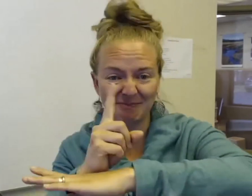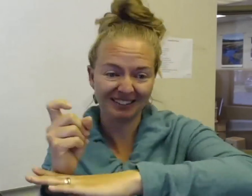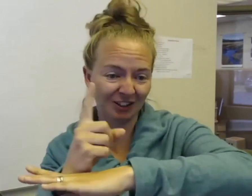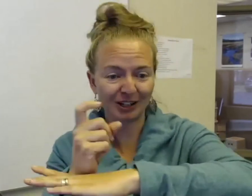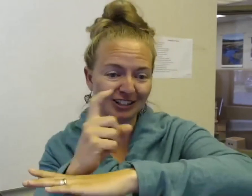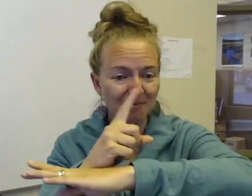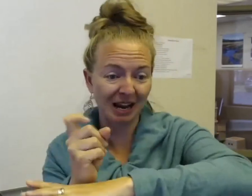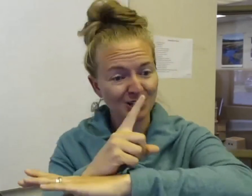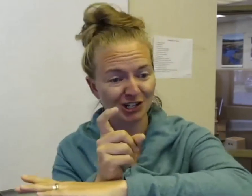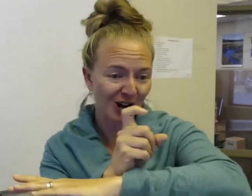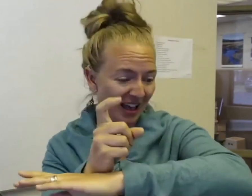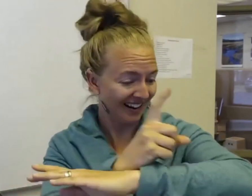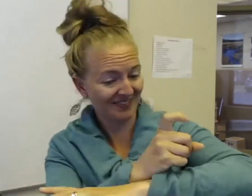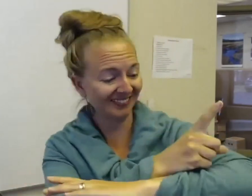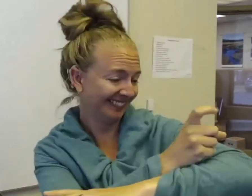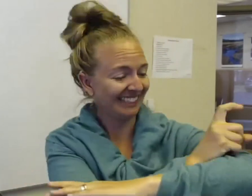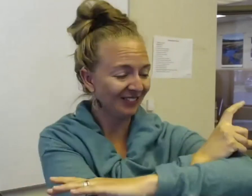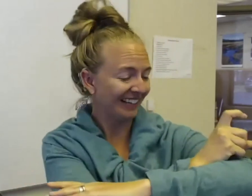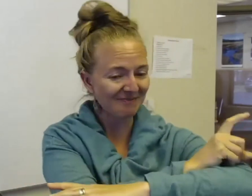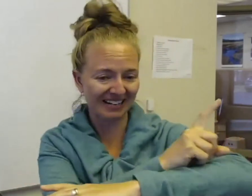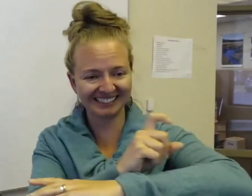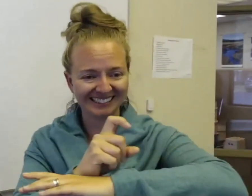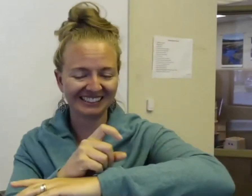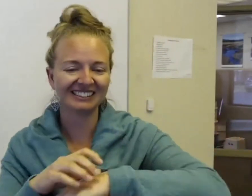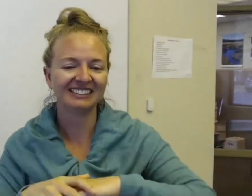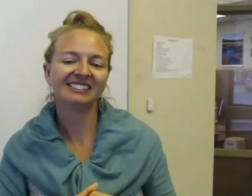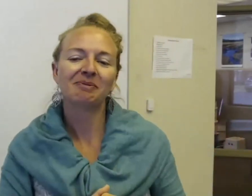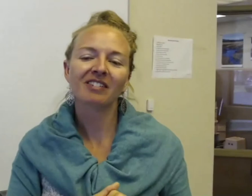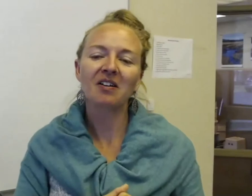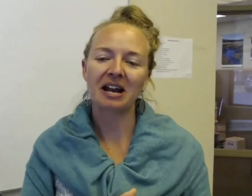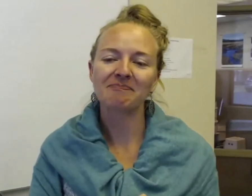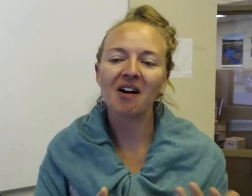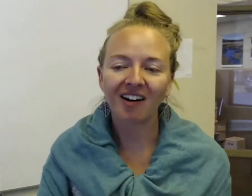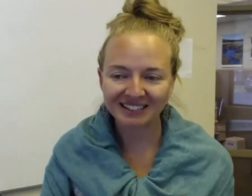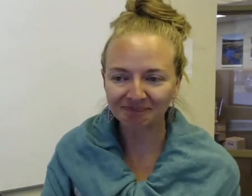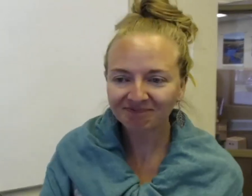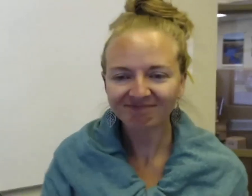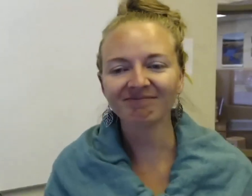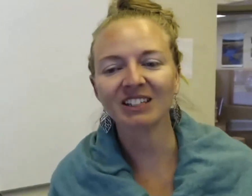The critter is happy. How would you show that he's really happy? Okay, awesome! So this